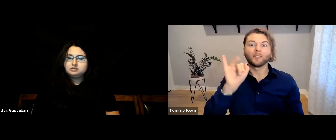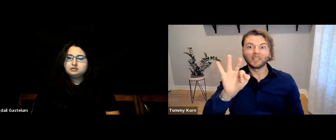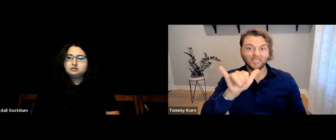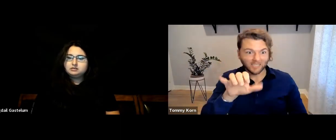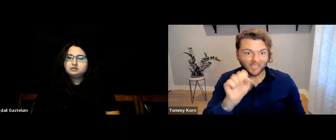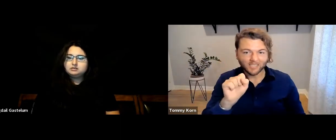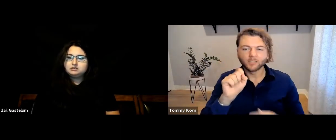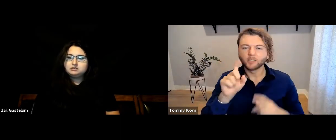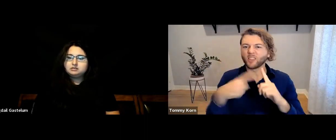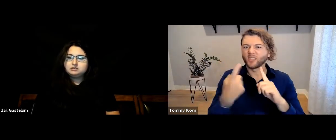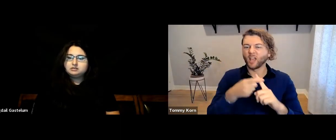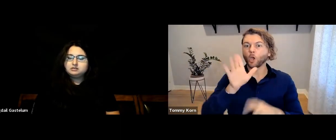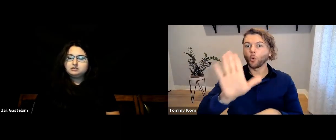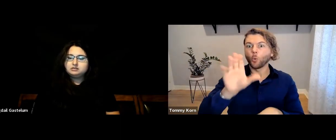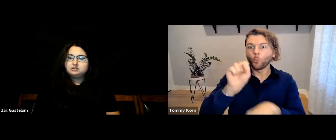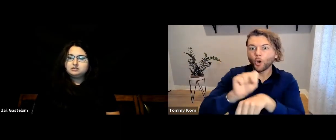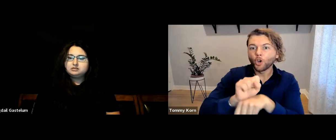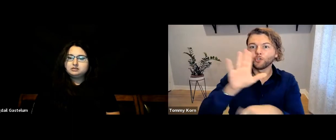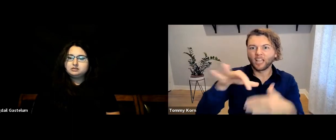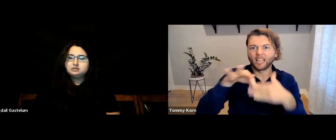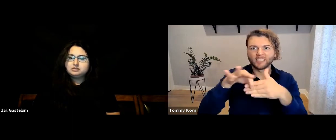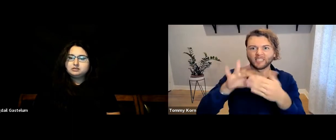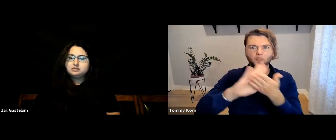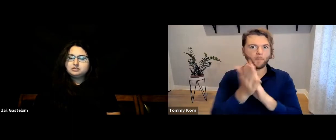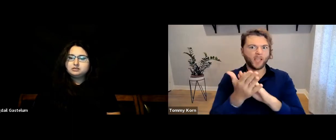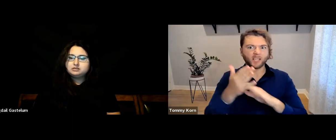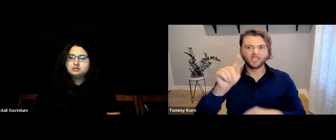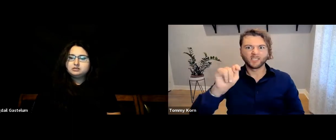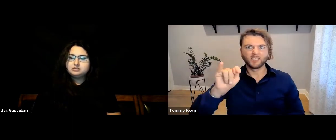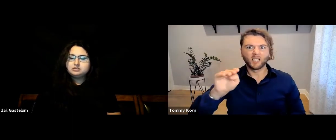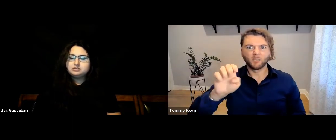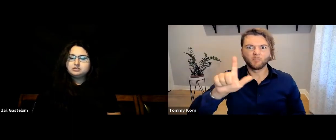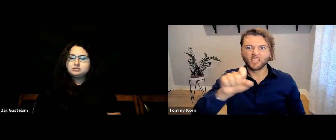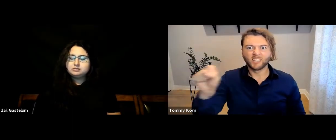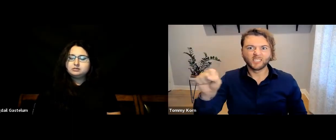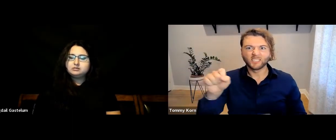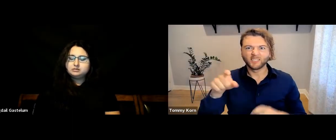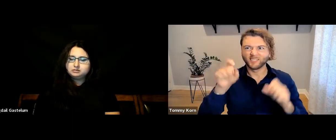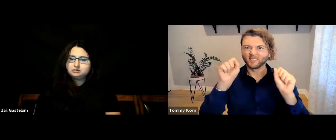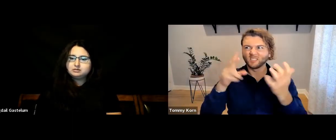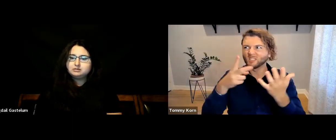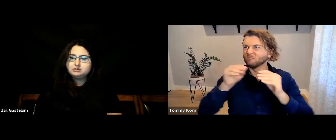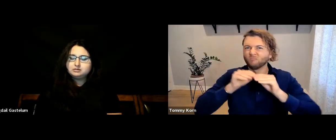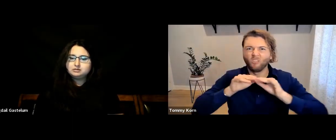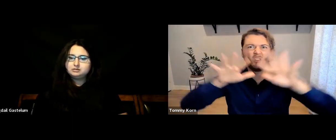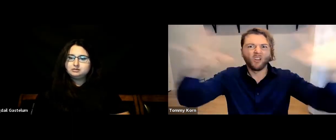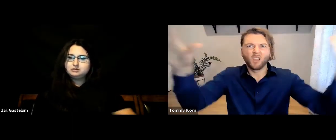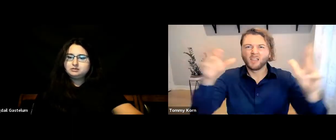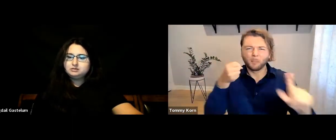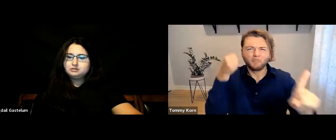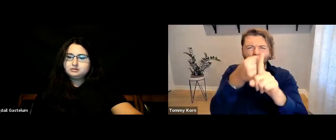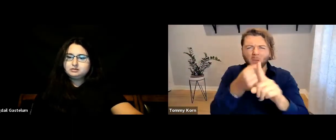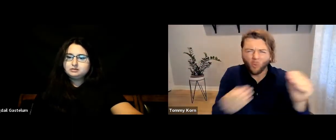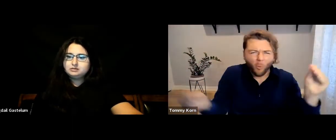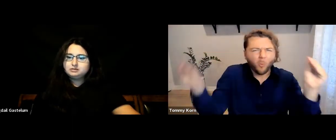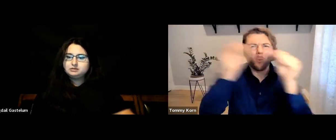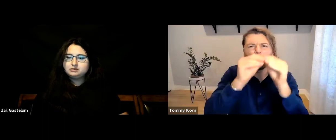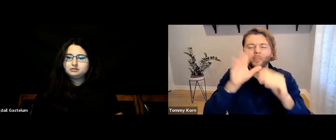If your work and content is accessible to all, then it becomes timeless. Your work has a wider reach and is much more impactful